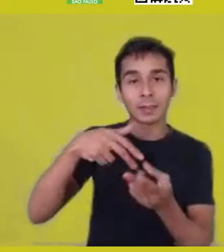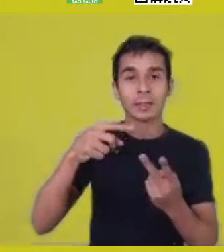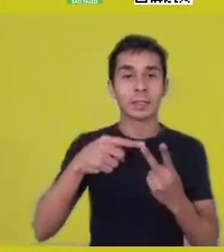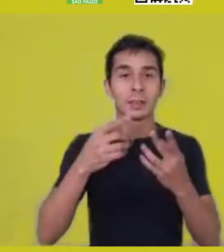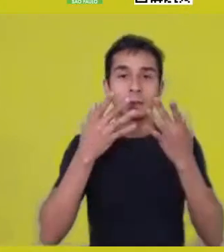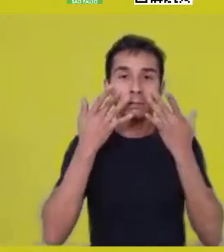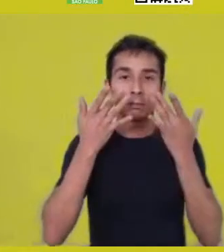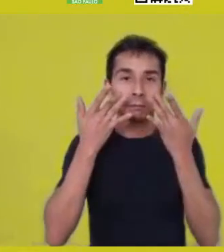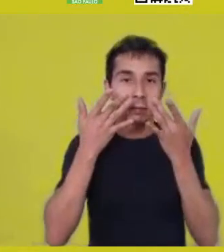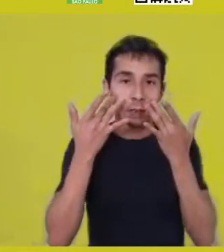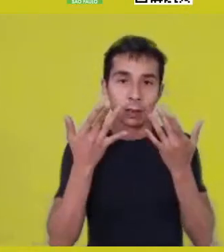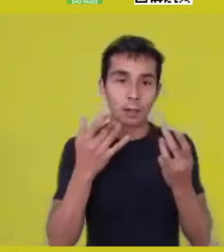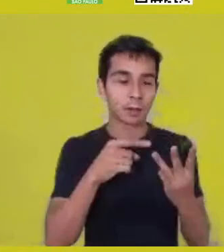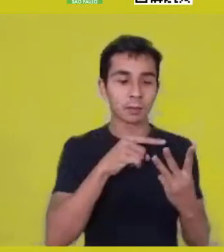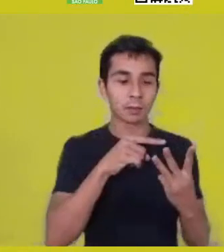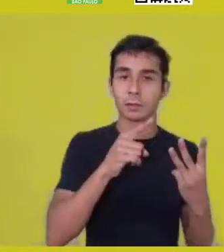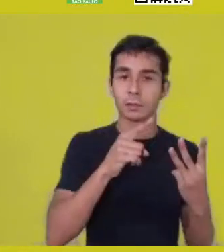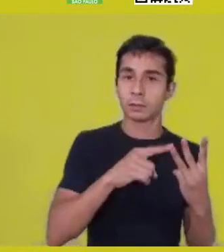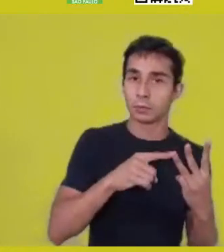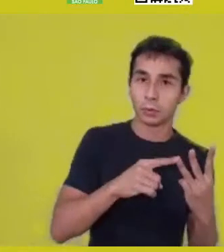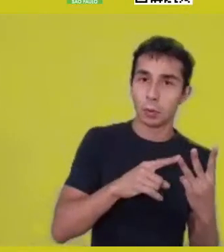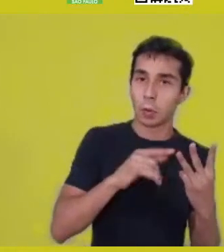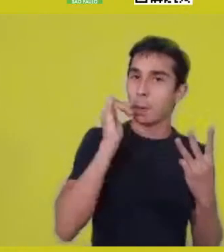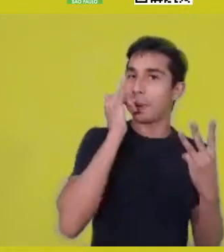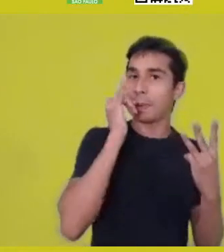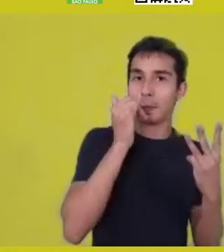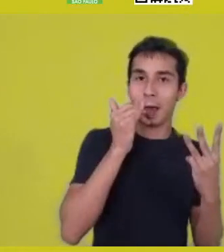of a certain way of emitting sung frequencies,